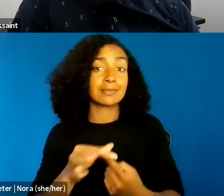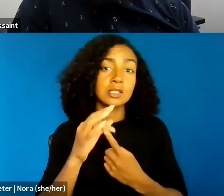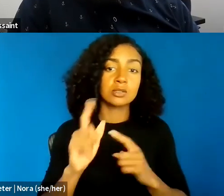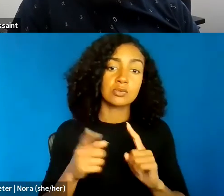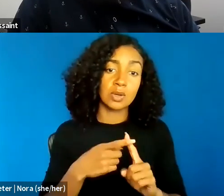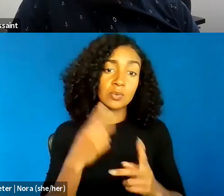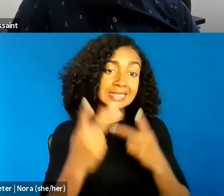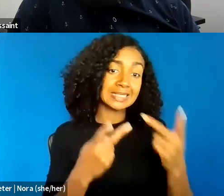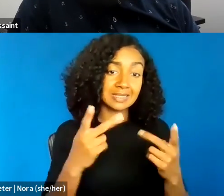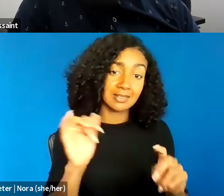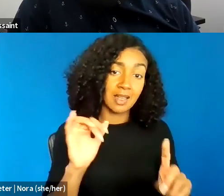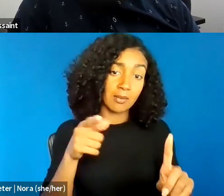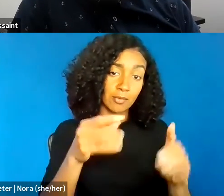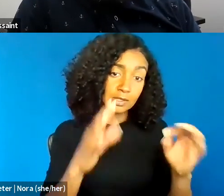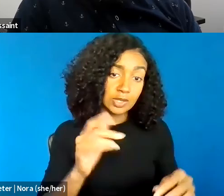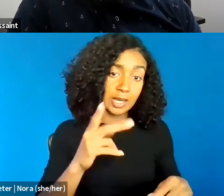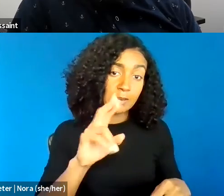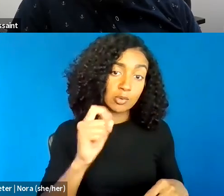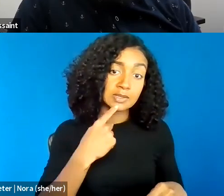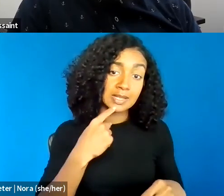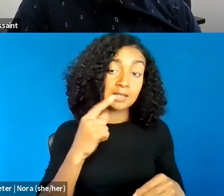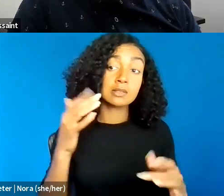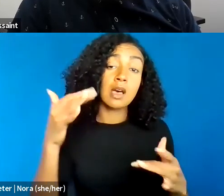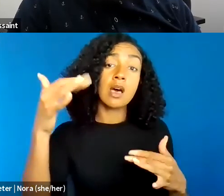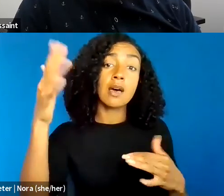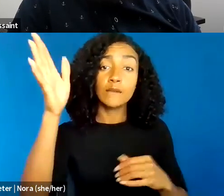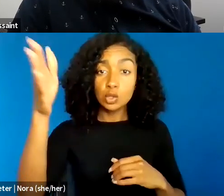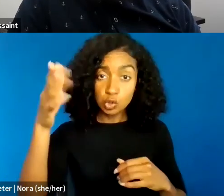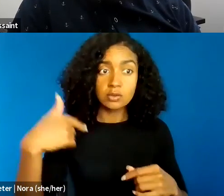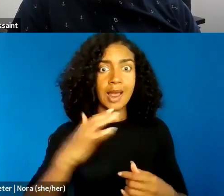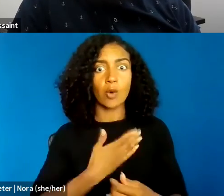where we are majority minority, helps us to think about a future